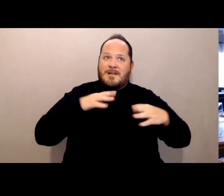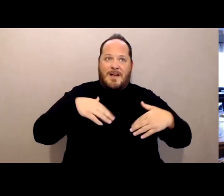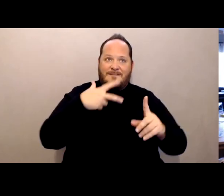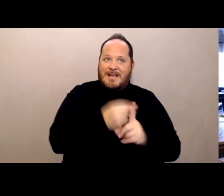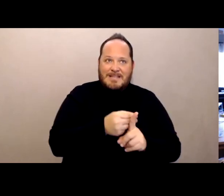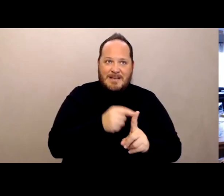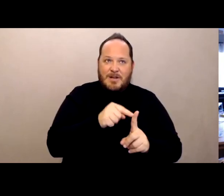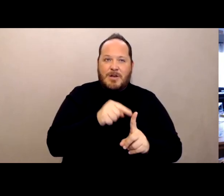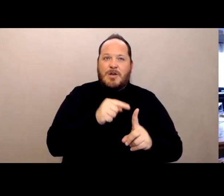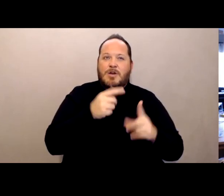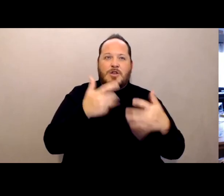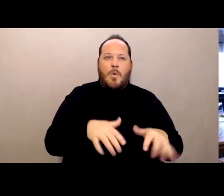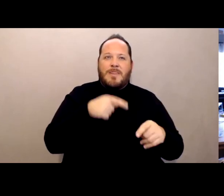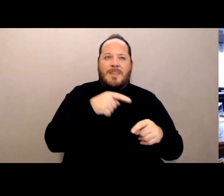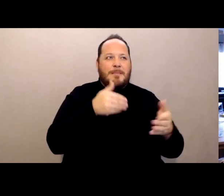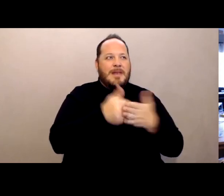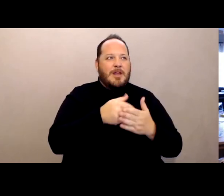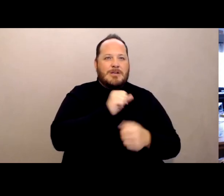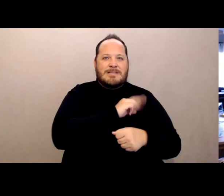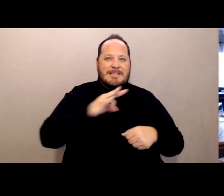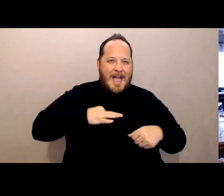because of the the high risk mixed with the high risk.